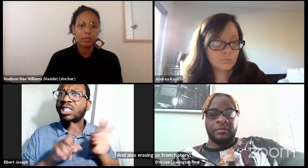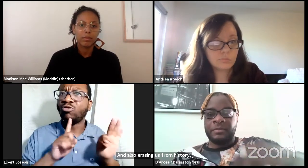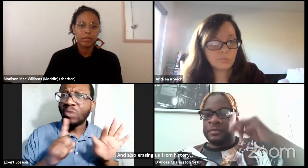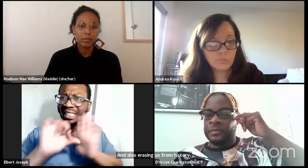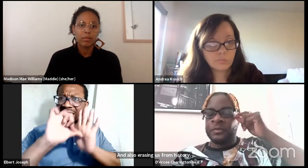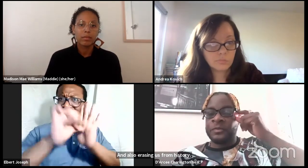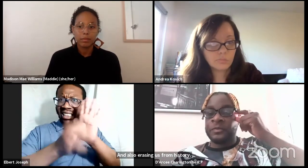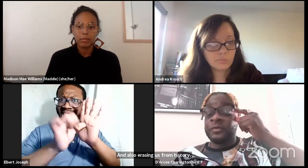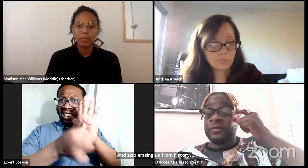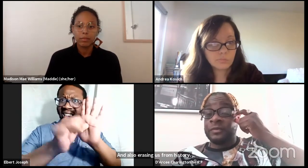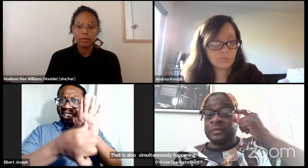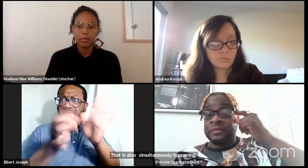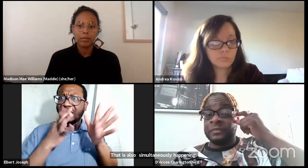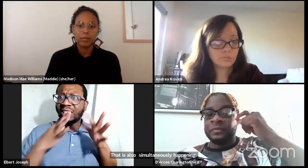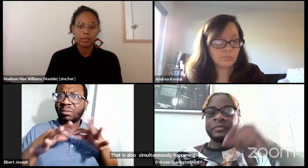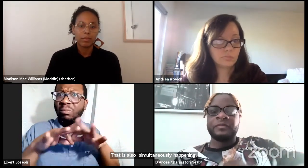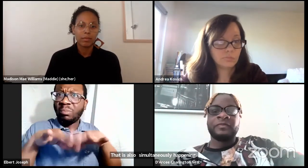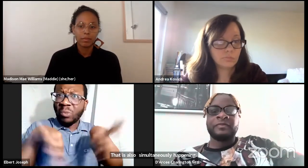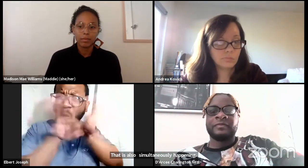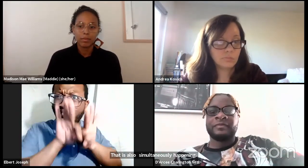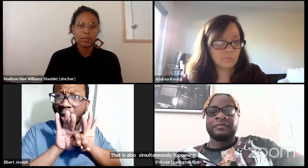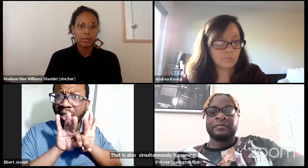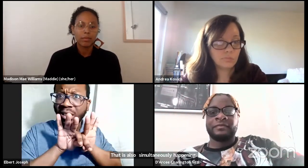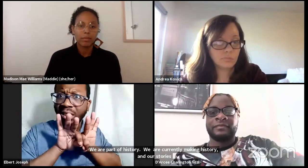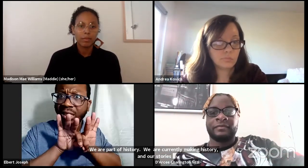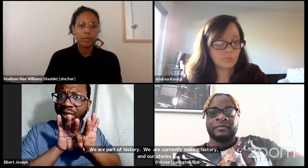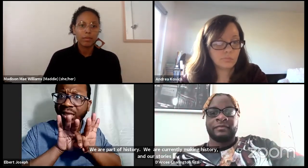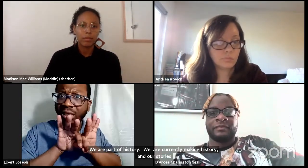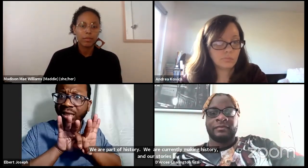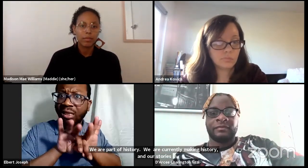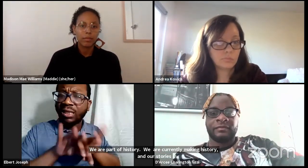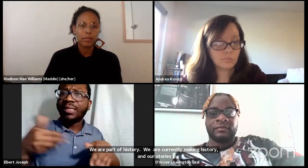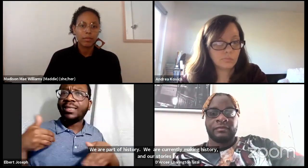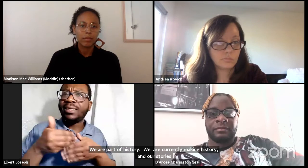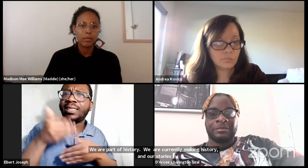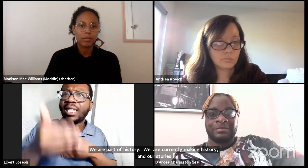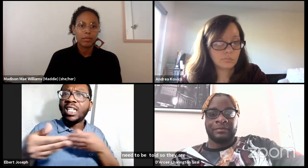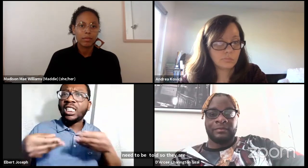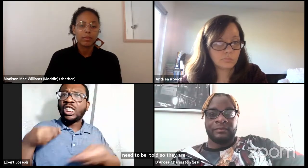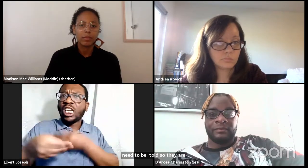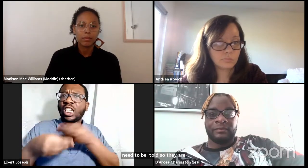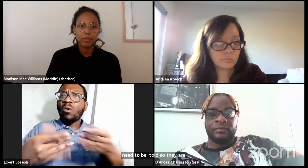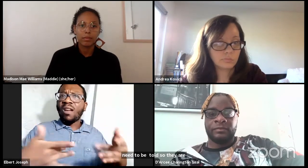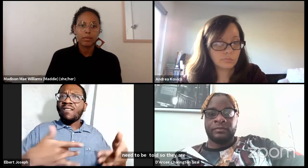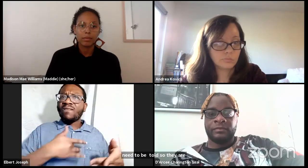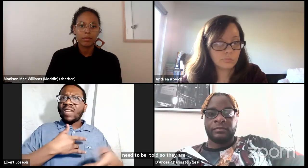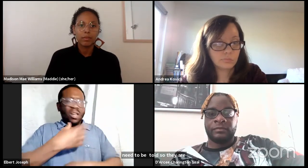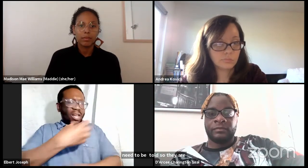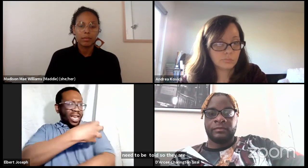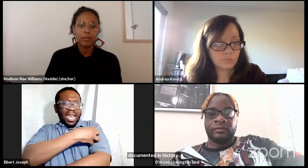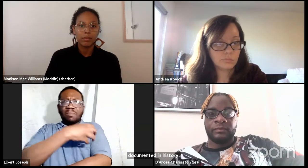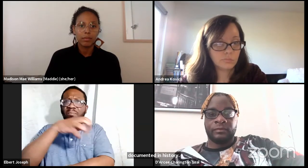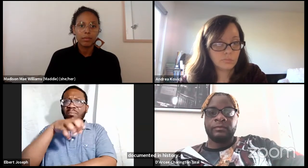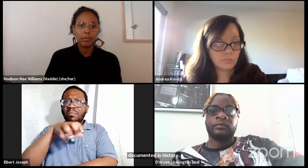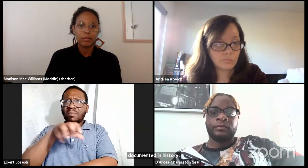That's valid and that's real. And that needs to be again, documented in history.